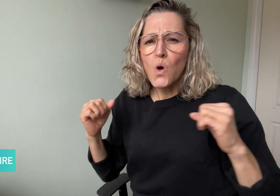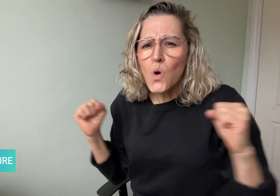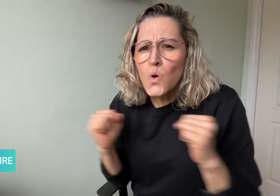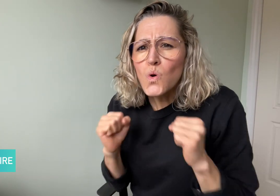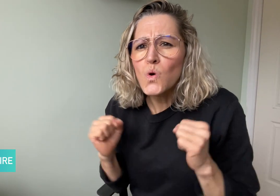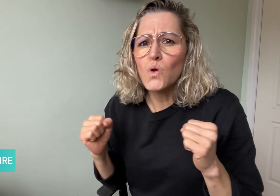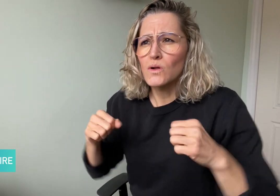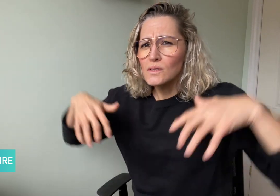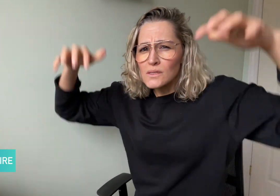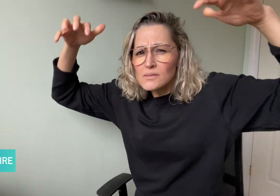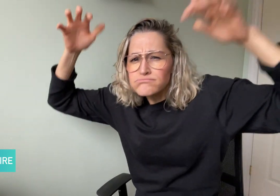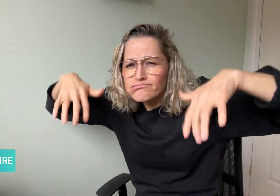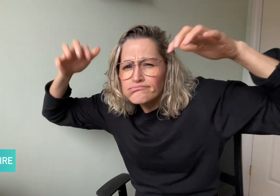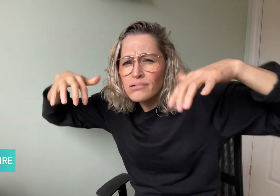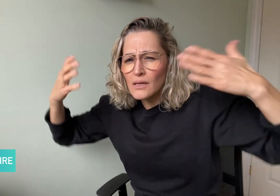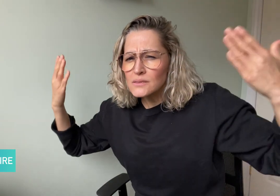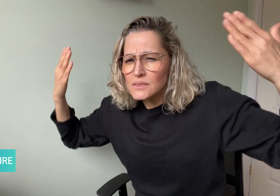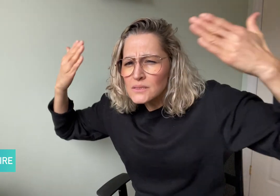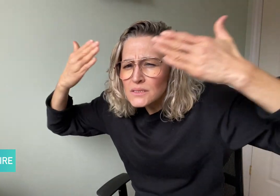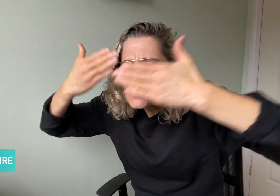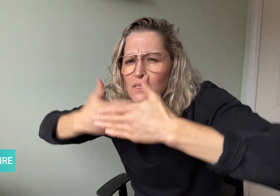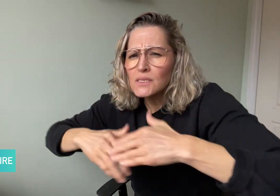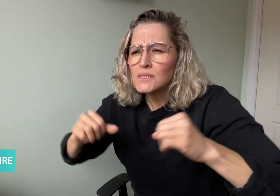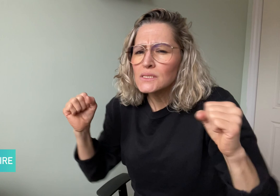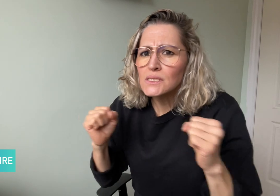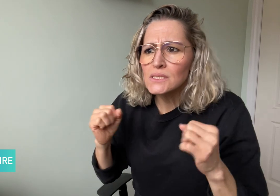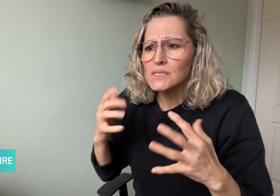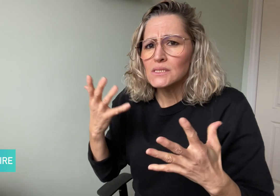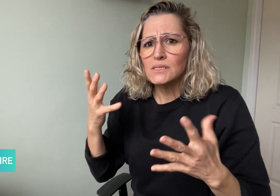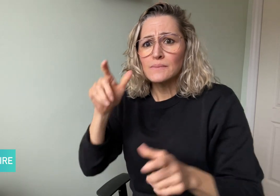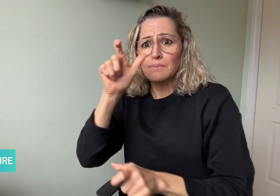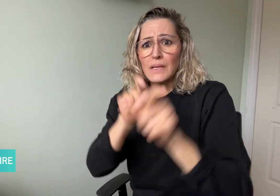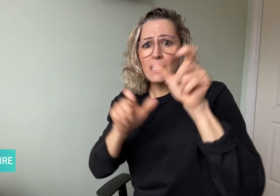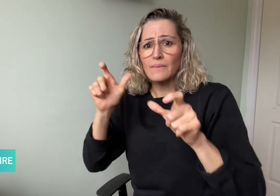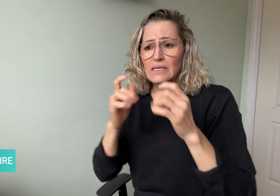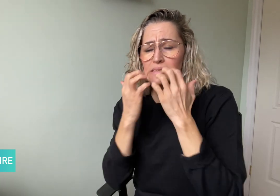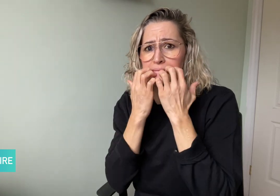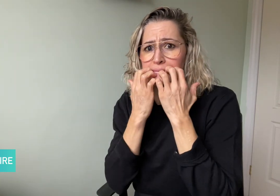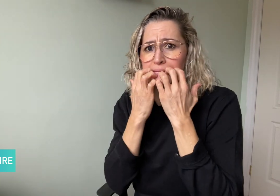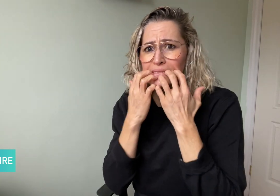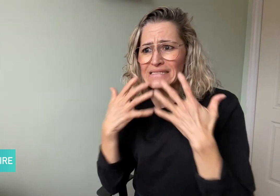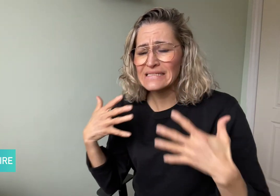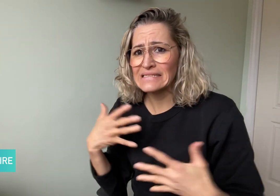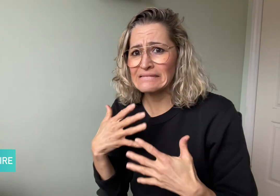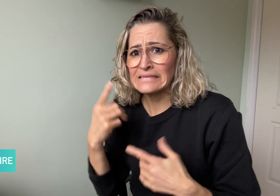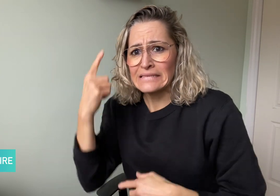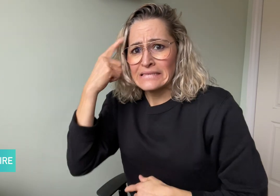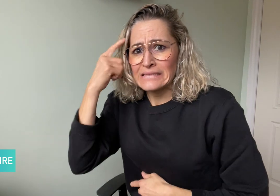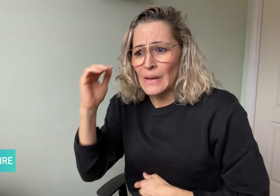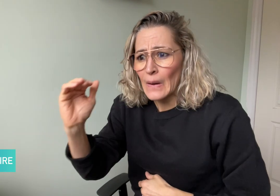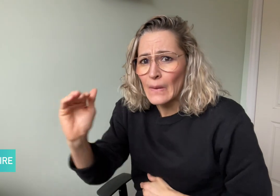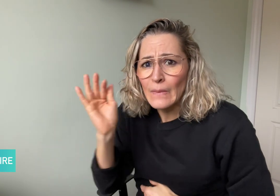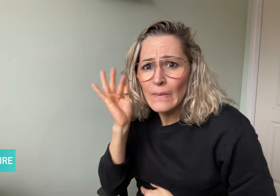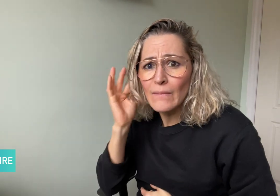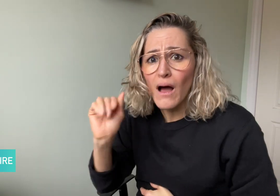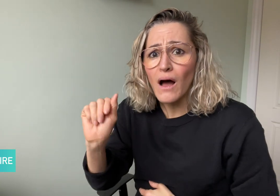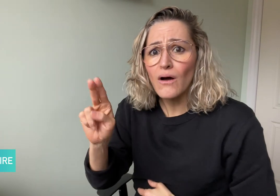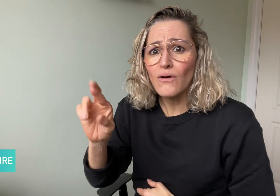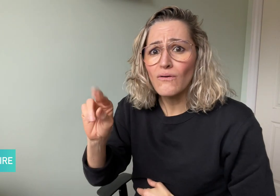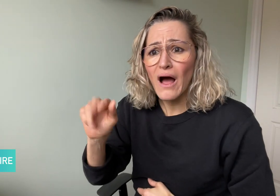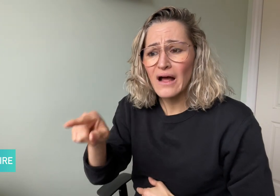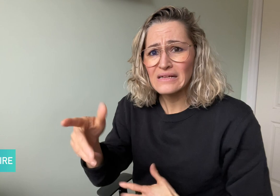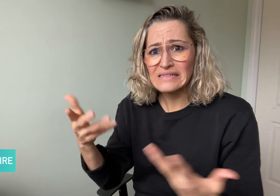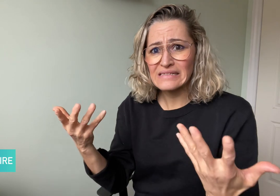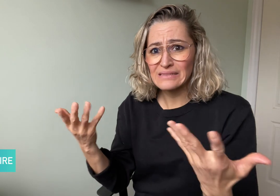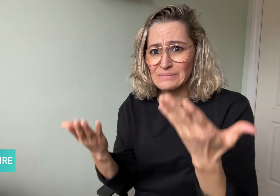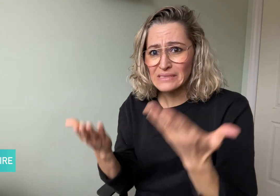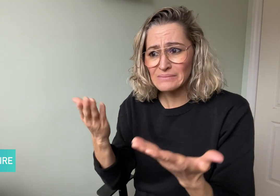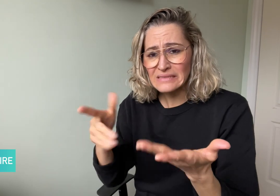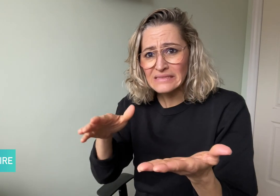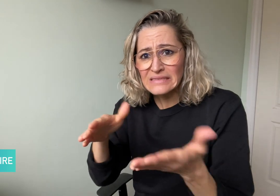the night, it gave many people the fear of a tragic end for Aurora.